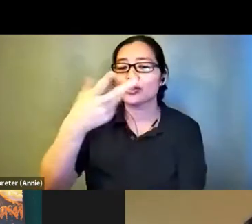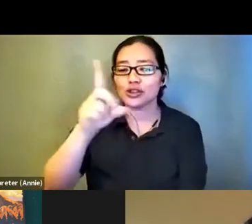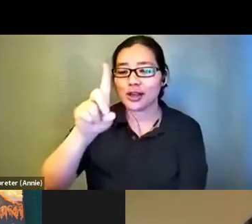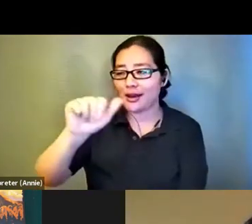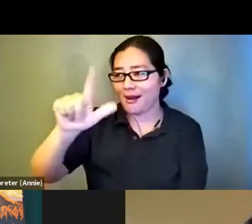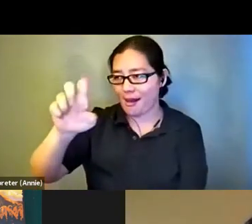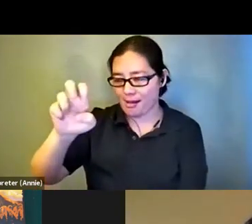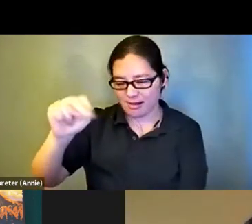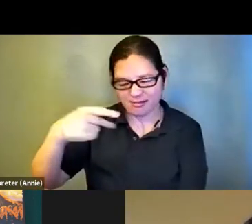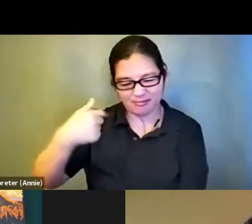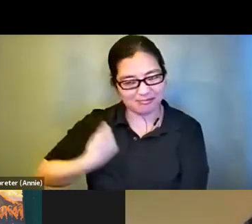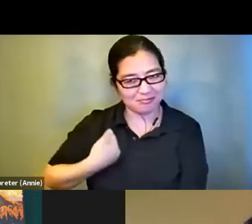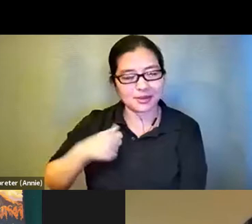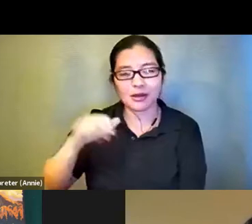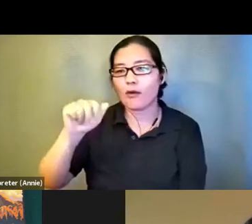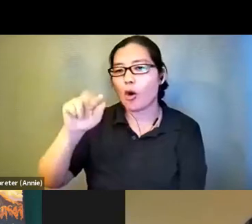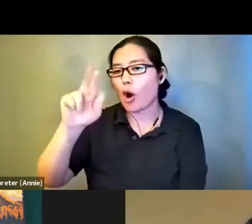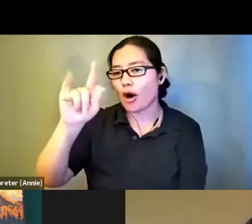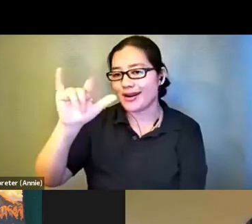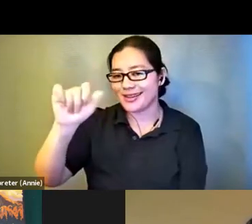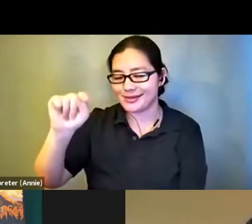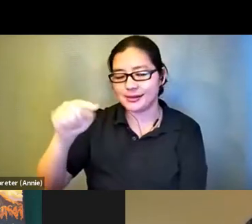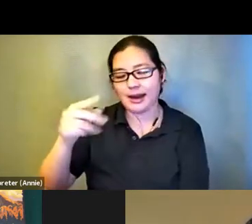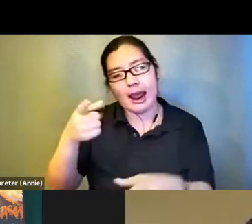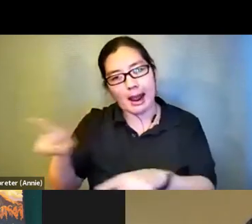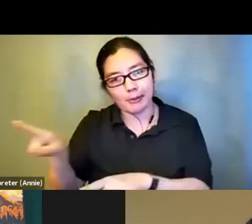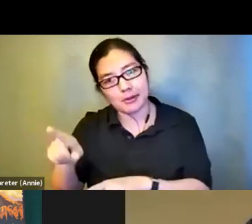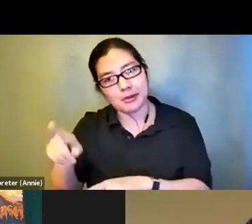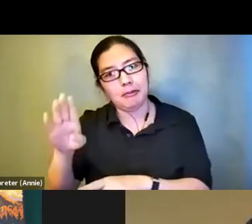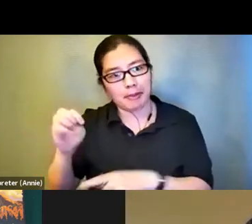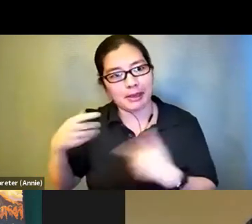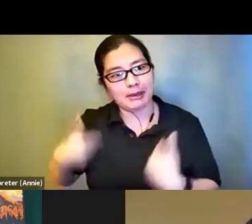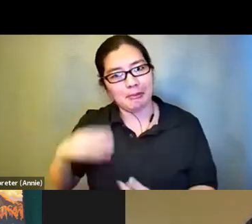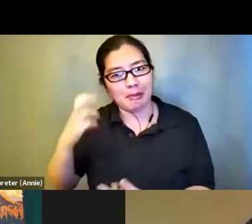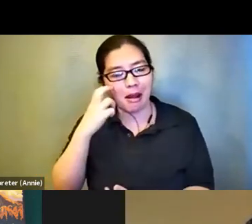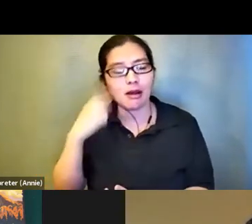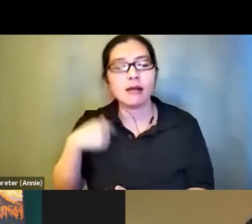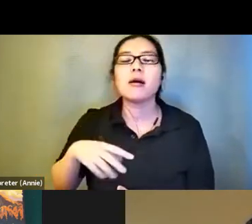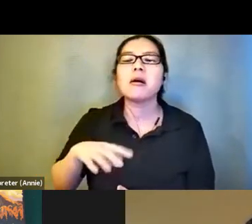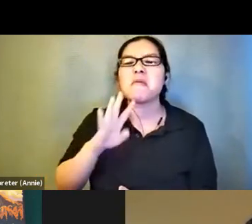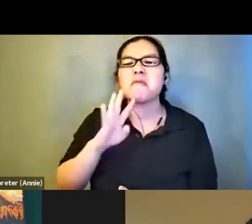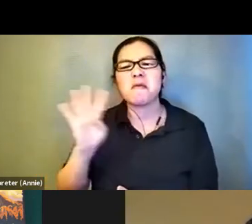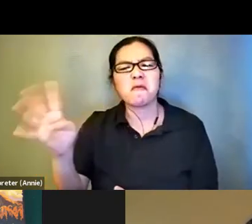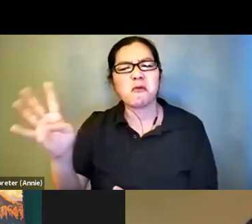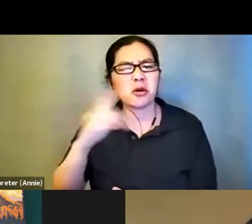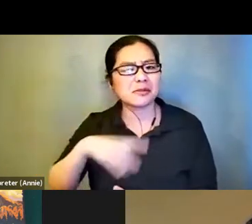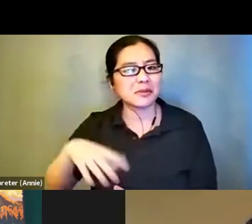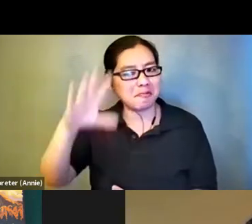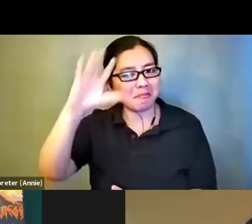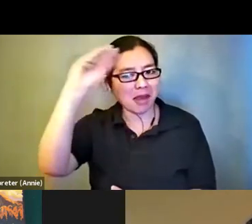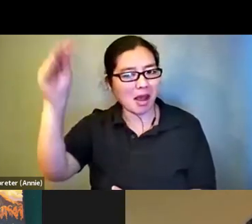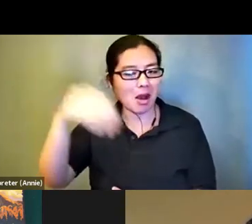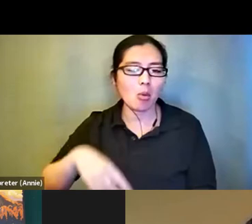happens to be blind. I am a 40 something male with fair complexion. I have a